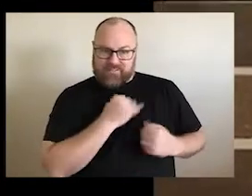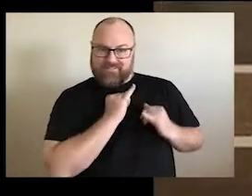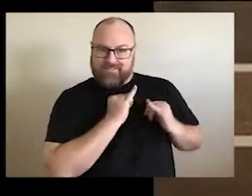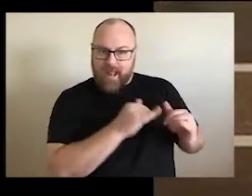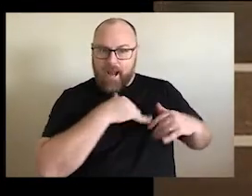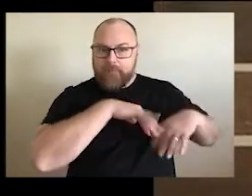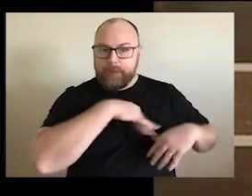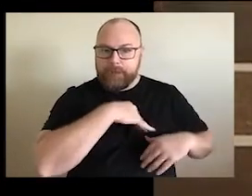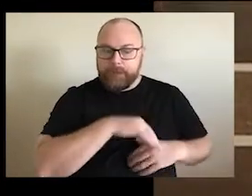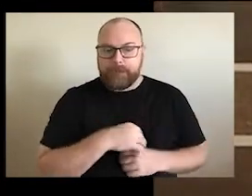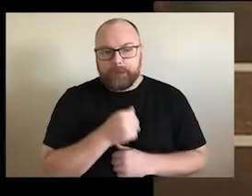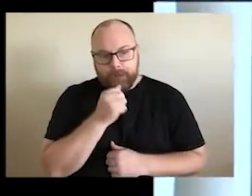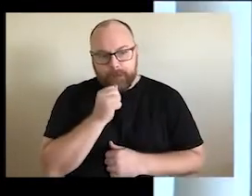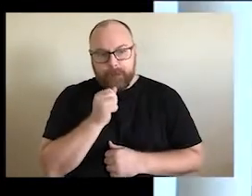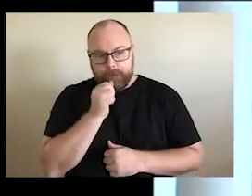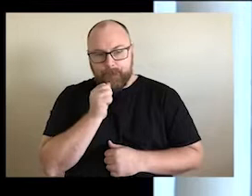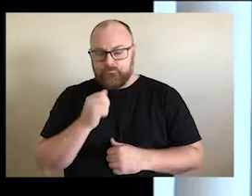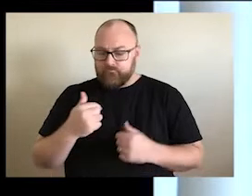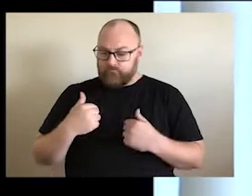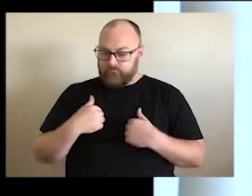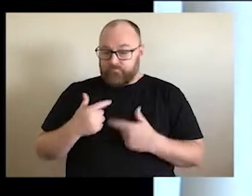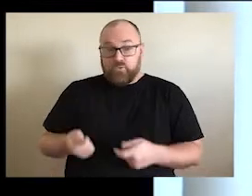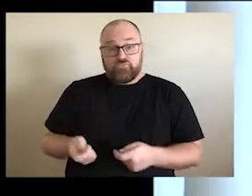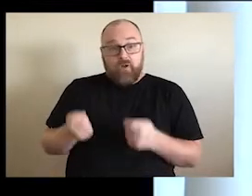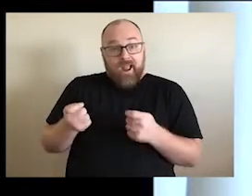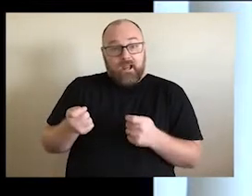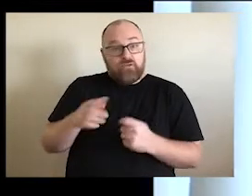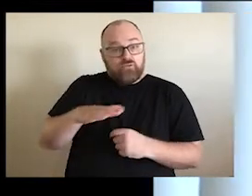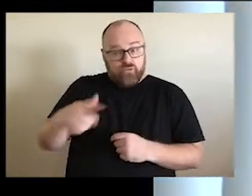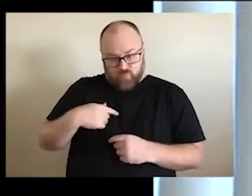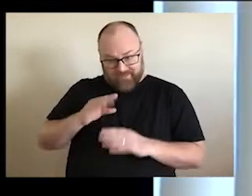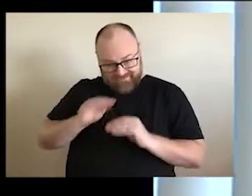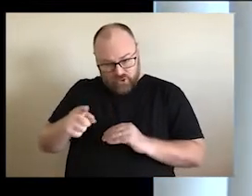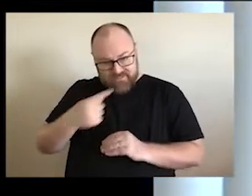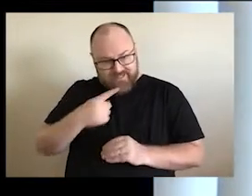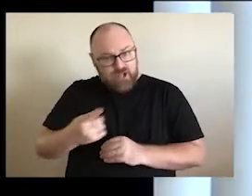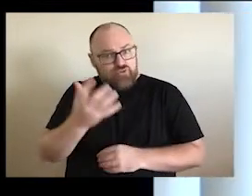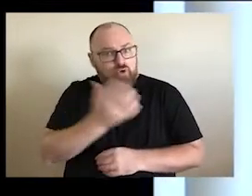we are doing something about it. We write as children, we teach them to apologise and we say, you must say sorry